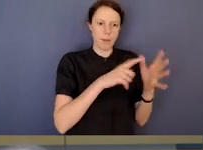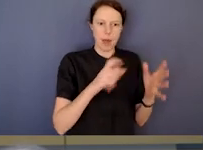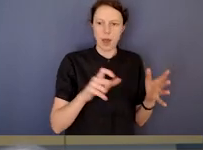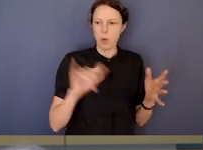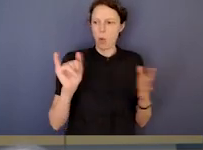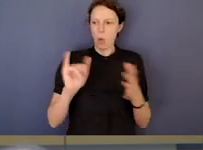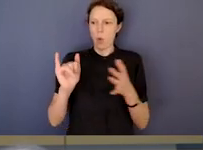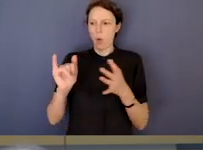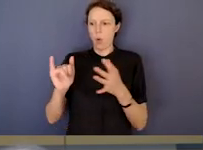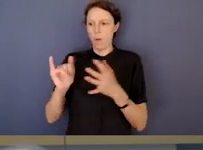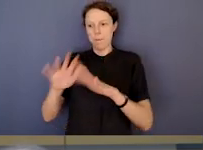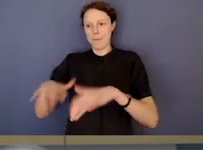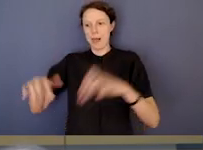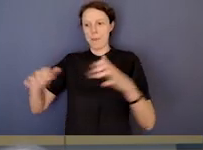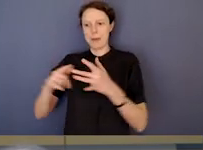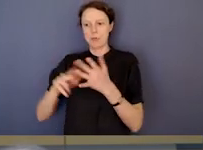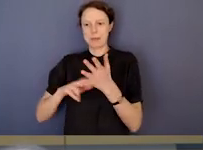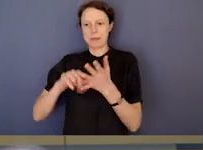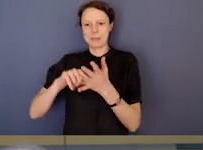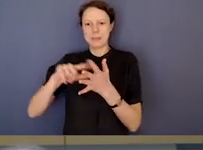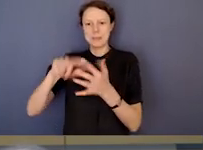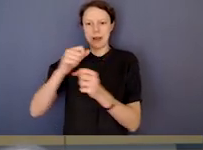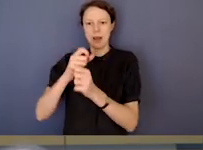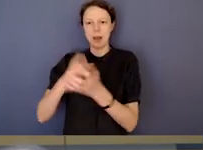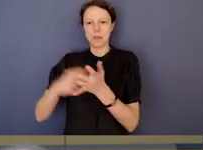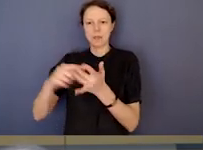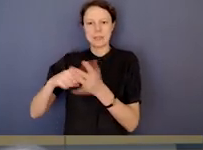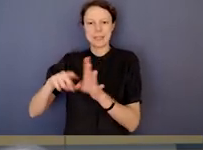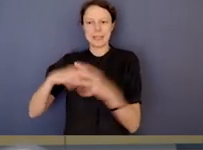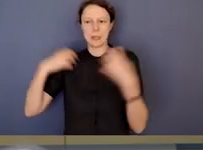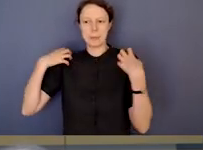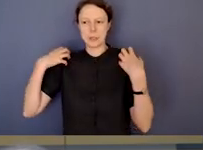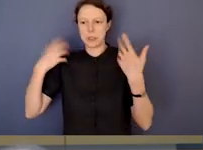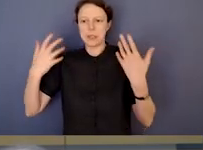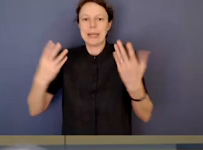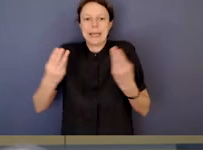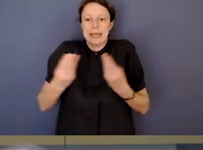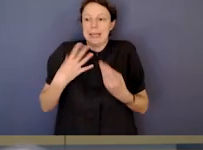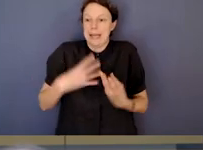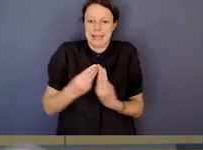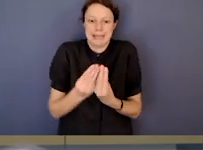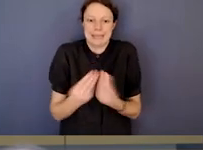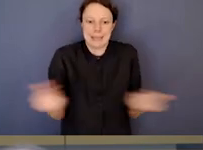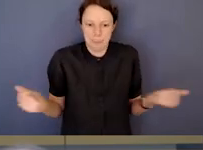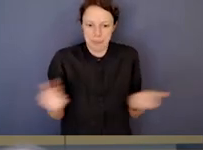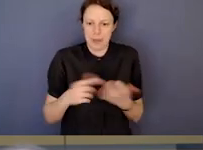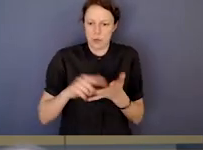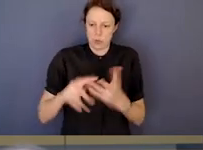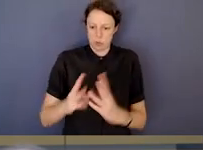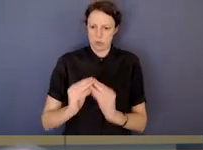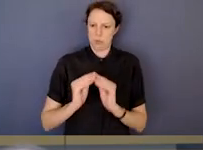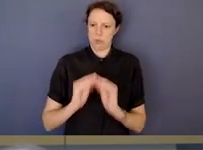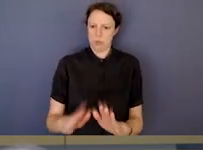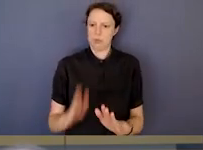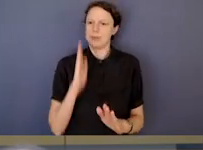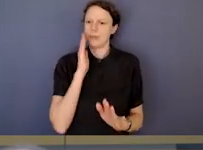some independent agency that is able to address what people see as potential breaches of public trust.